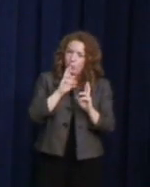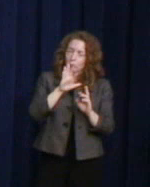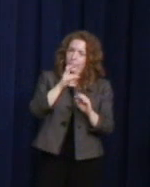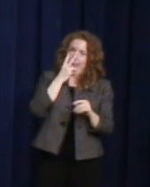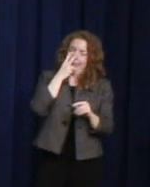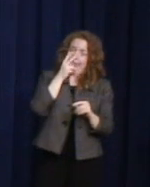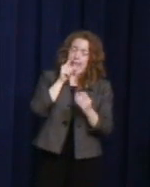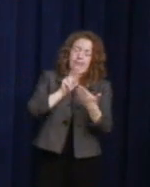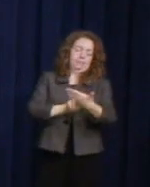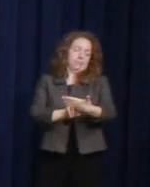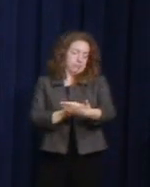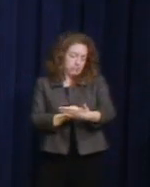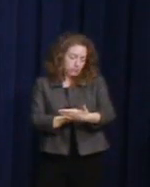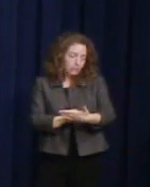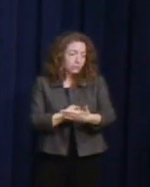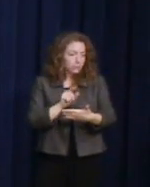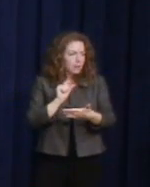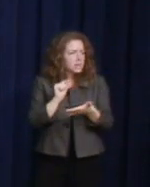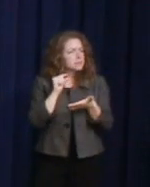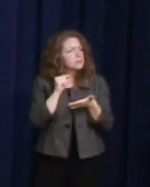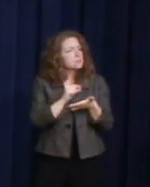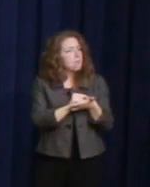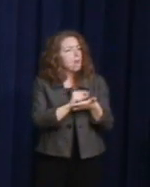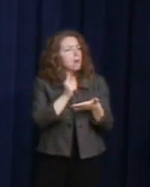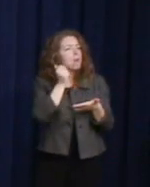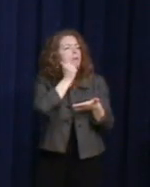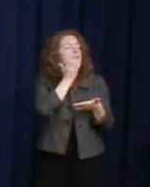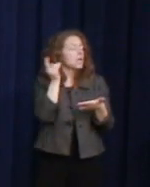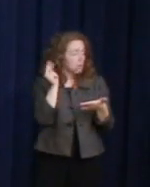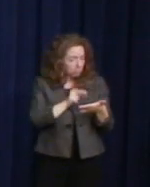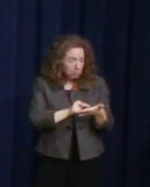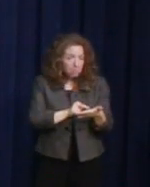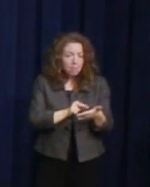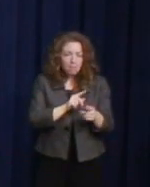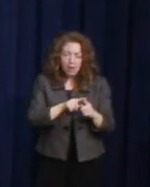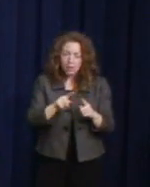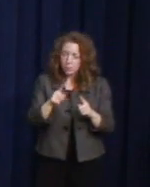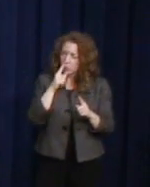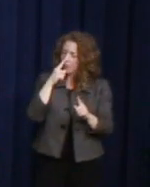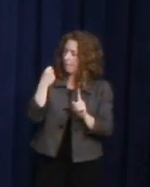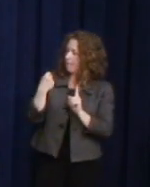of the lessons Mr. Milk taught us. Beginning with the idea that when you are not